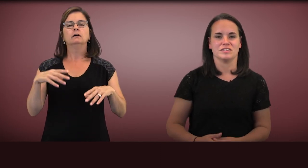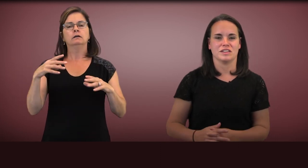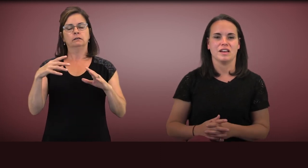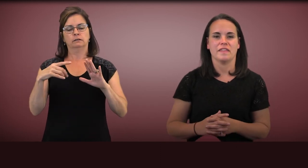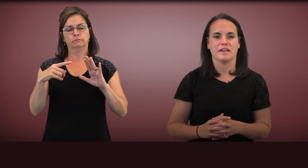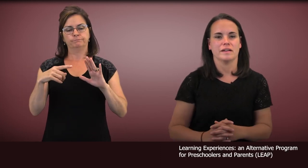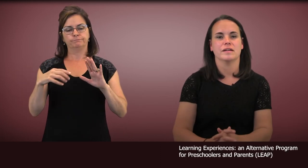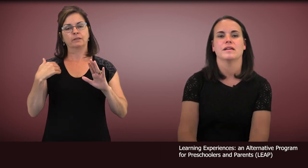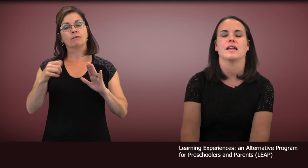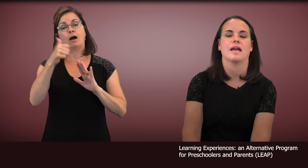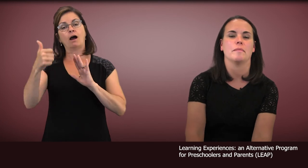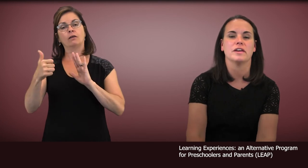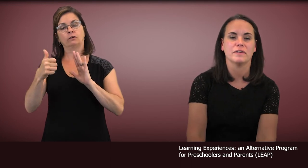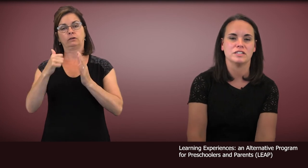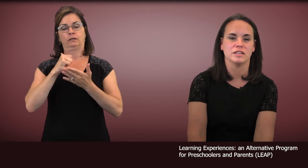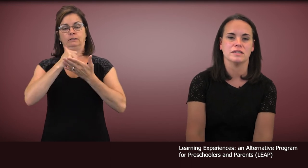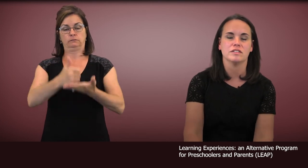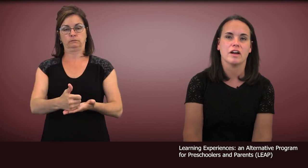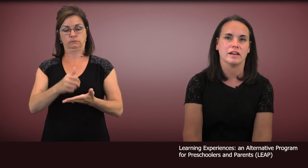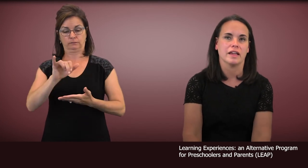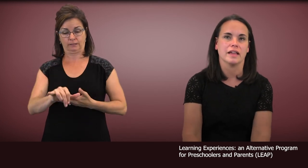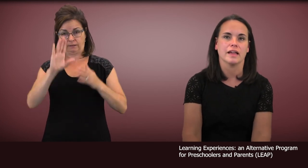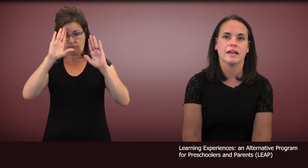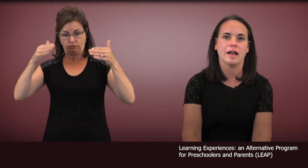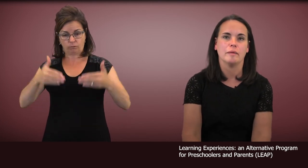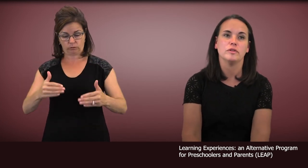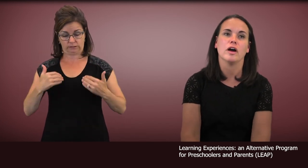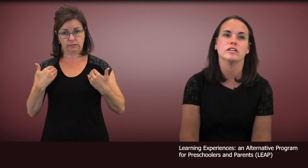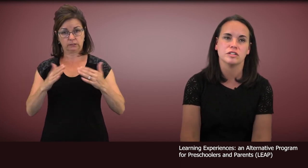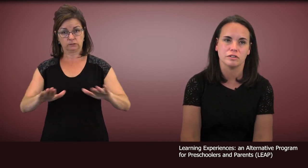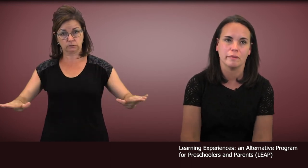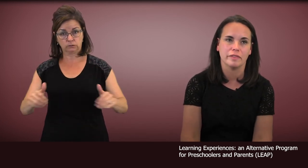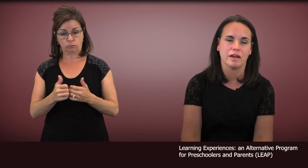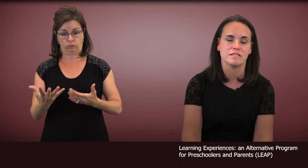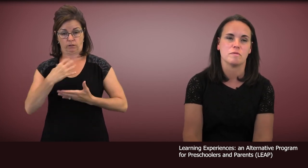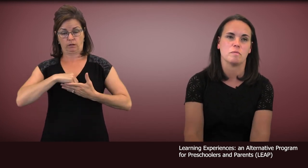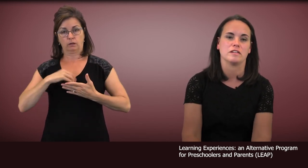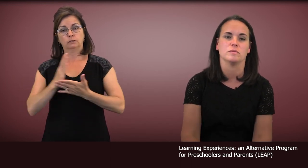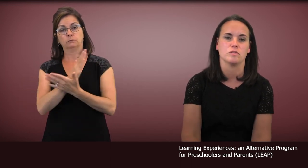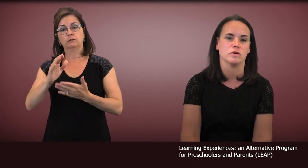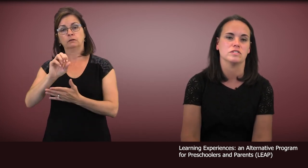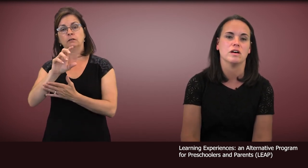There's another intervention targeting young children with autism spectrum disorders